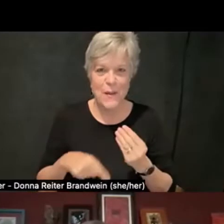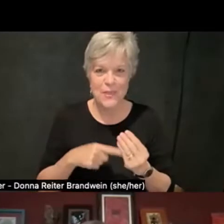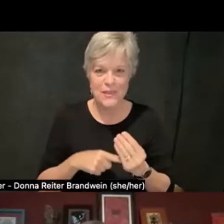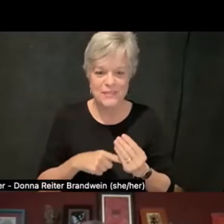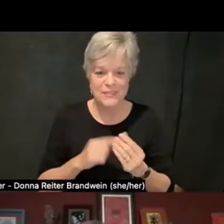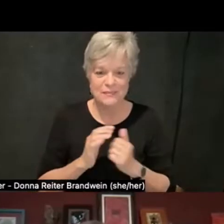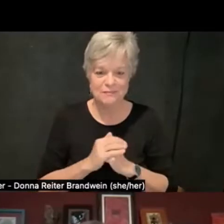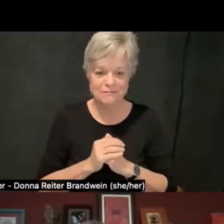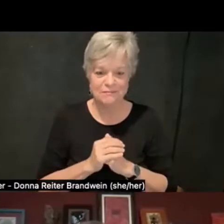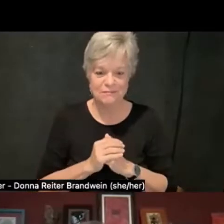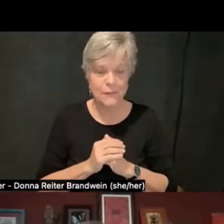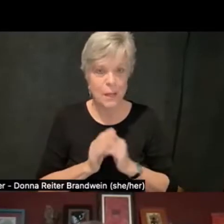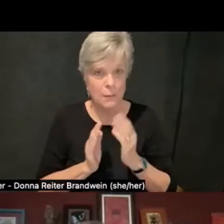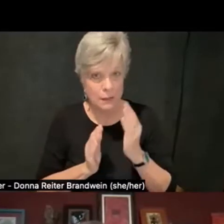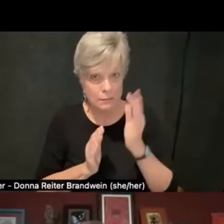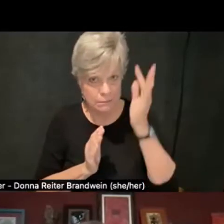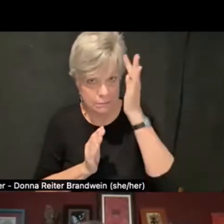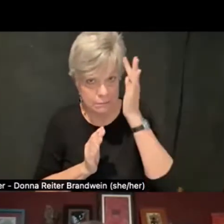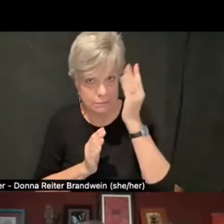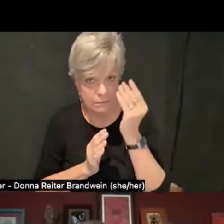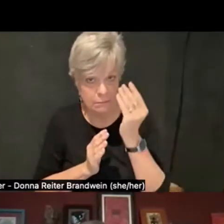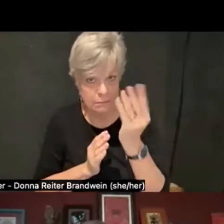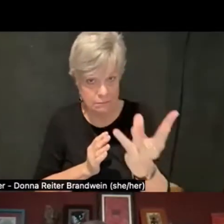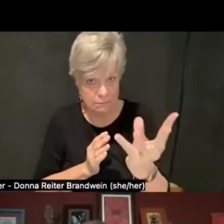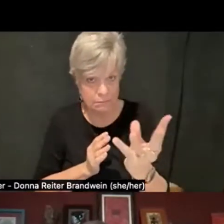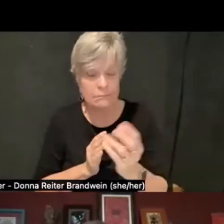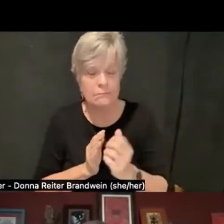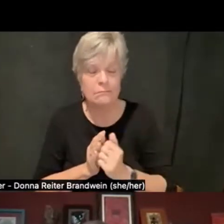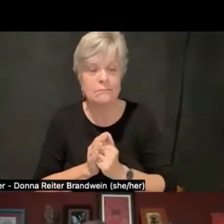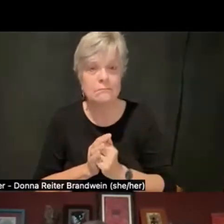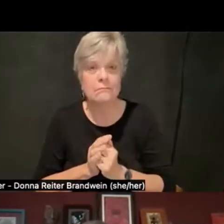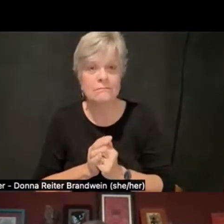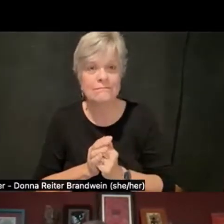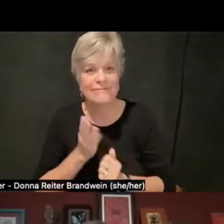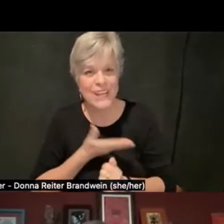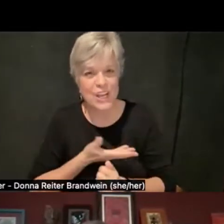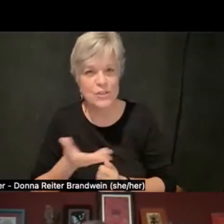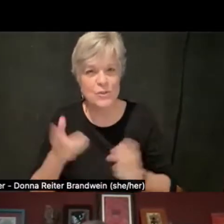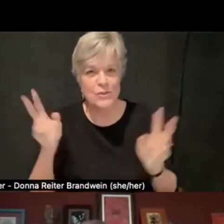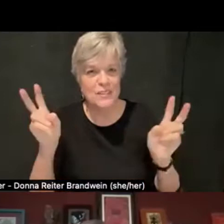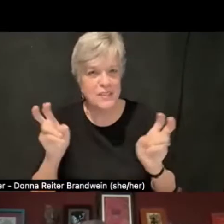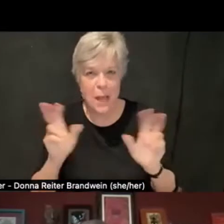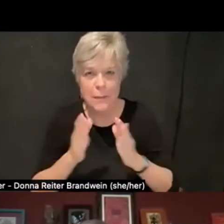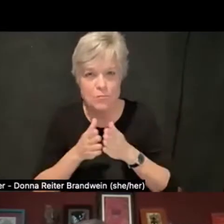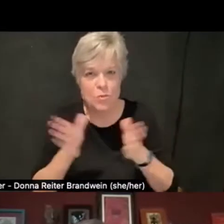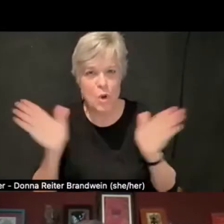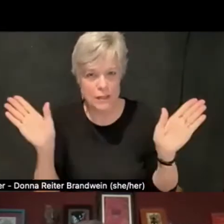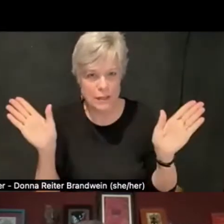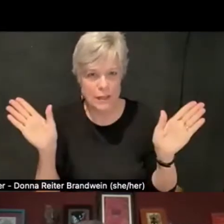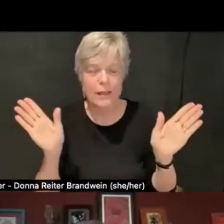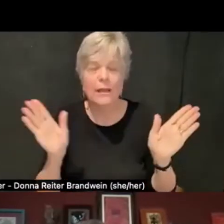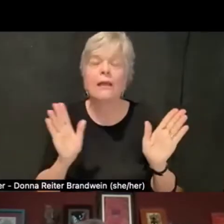But just to broadly introduce the topic, this is gonna be a conversation